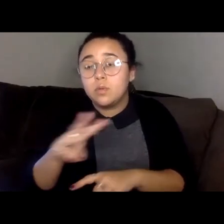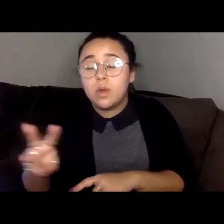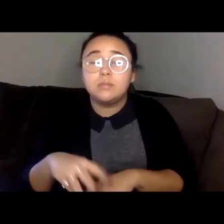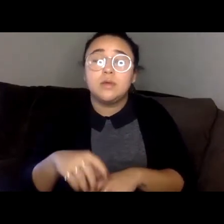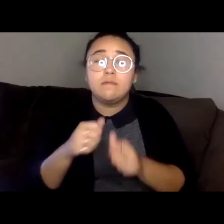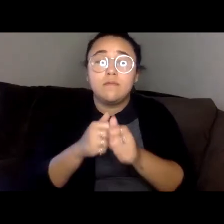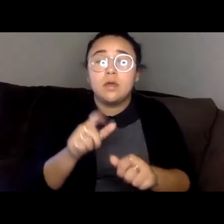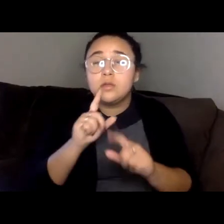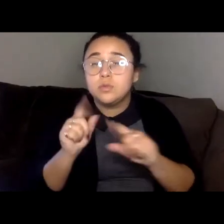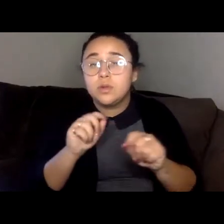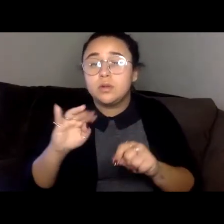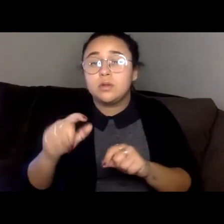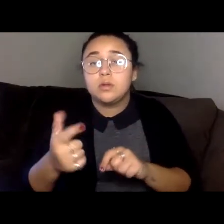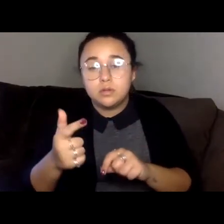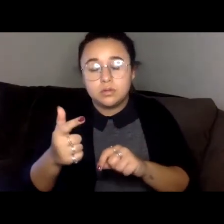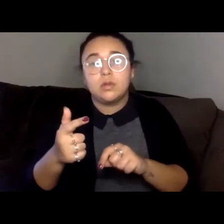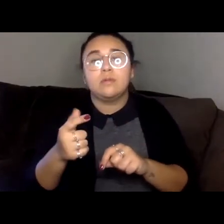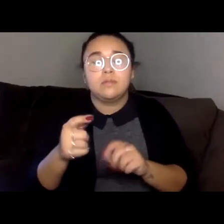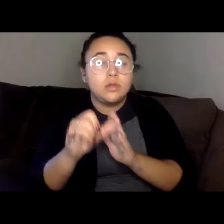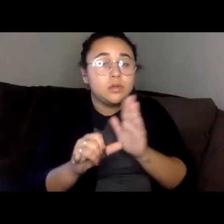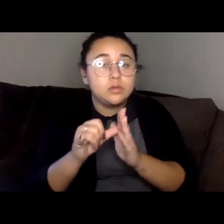where the recording of this event will be posted.